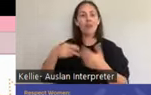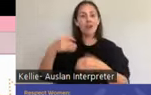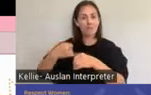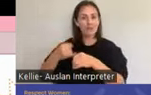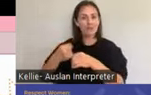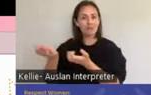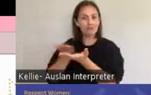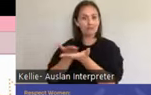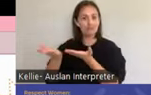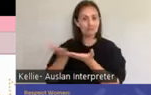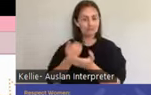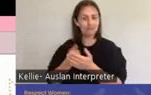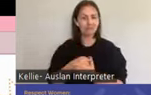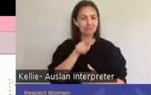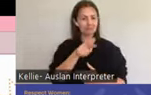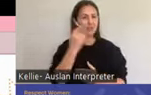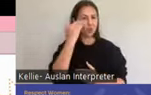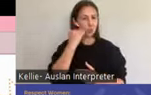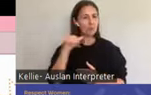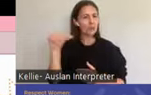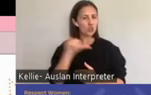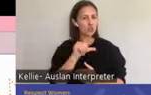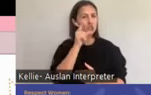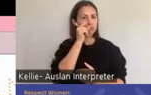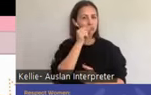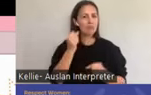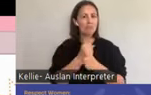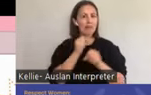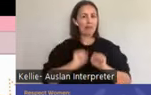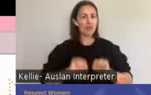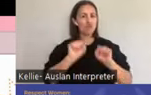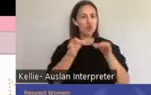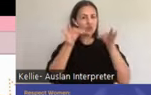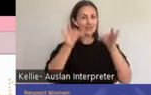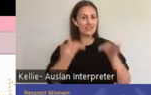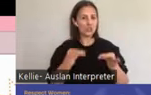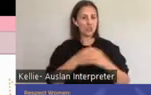choices and decisions about their lives, including when or whether to consider having children;